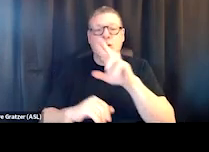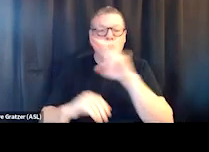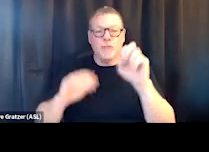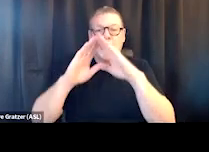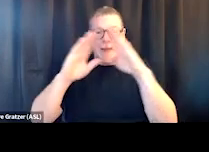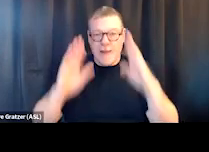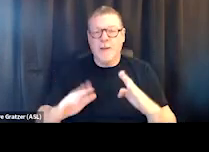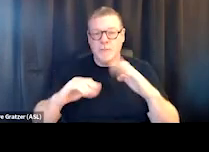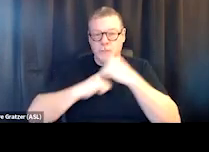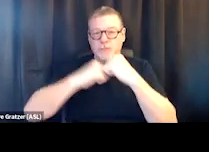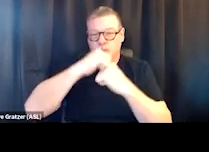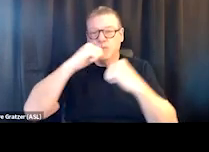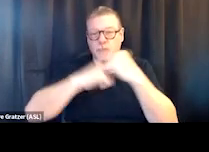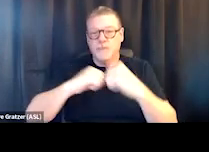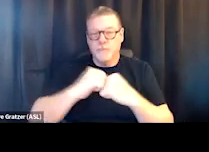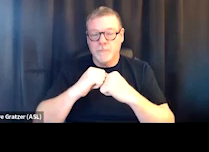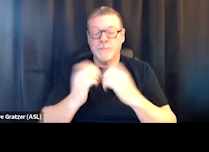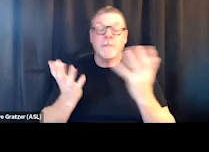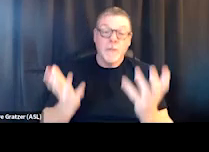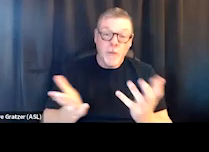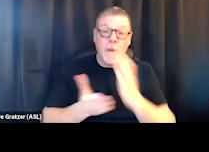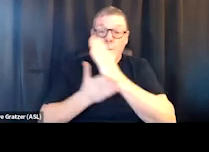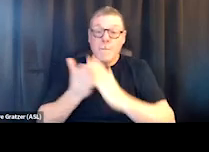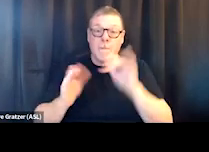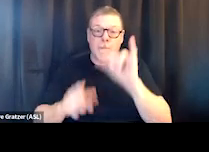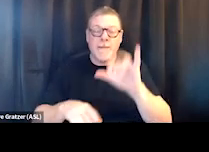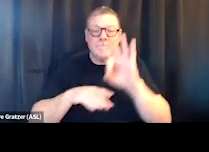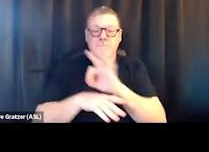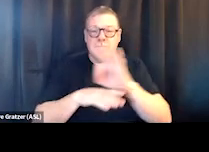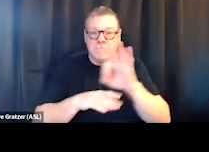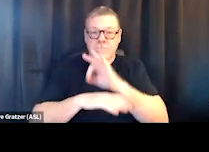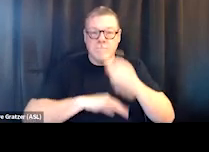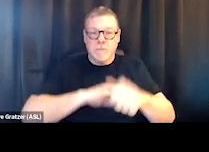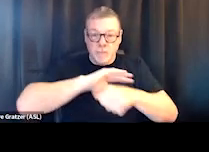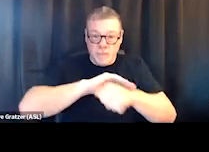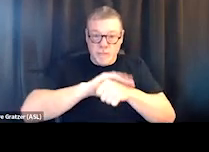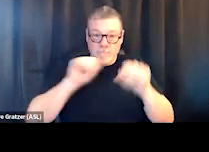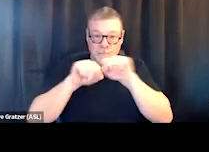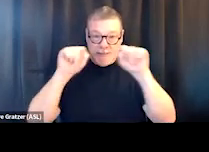So part of that is a functional shelter system that I believe runs